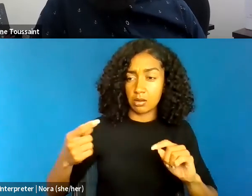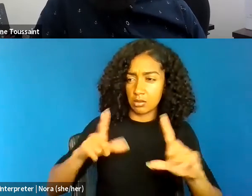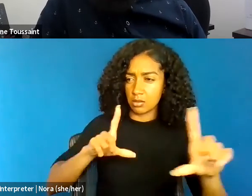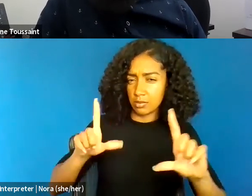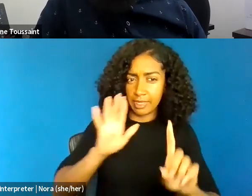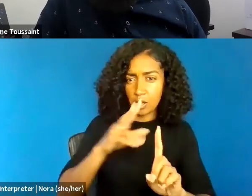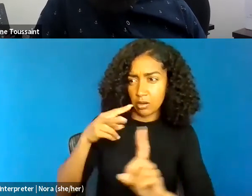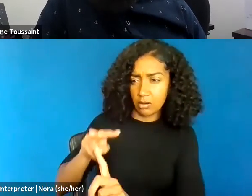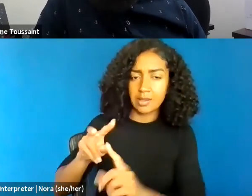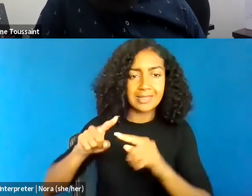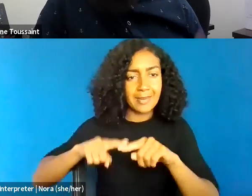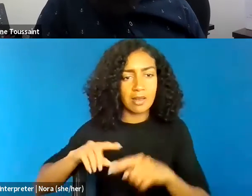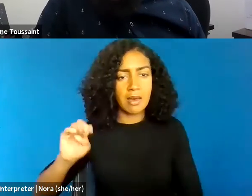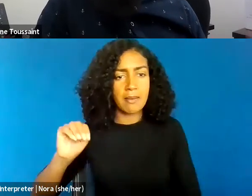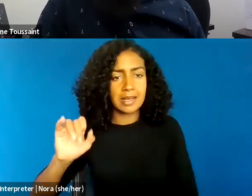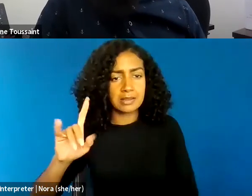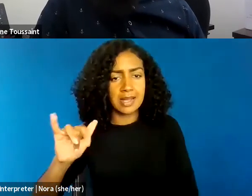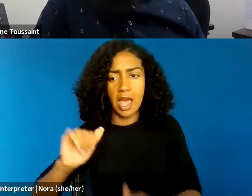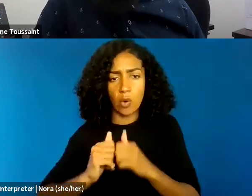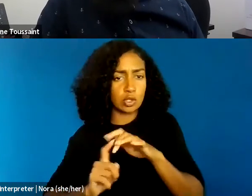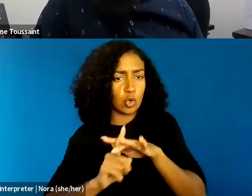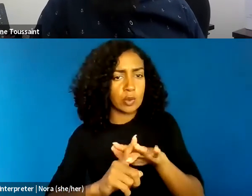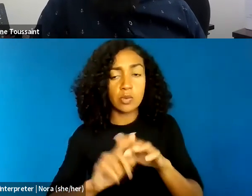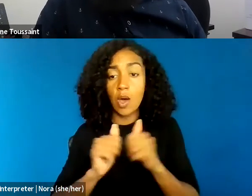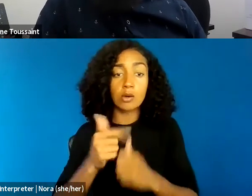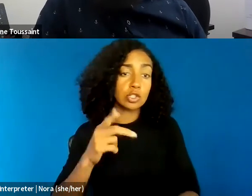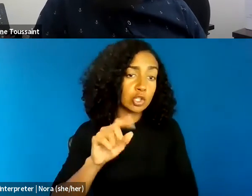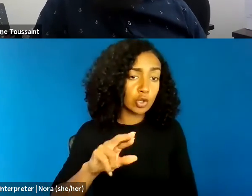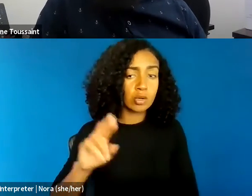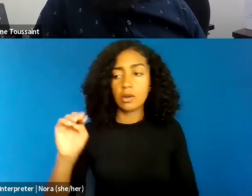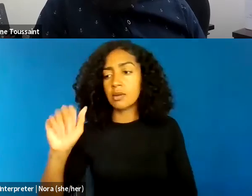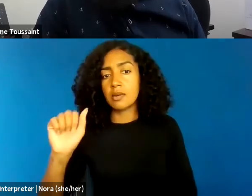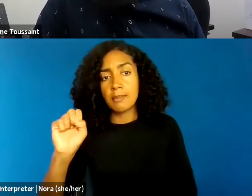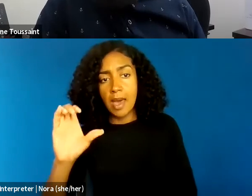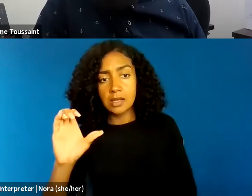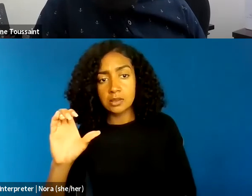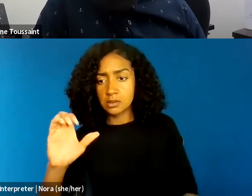And so the ways that gender and masculinity shapes how police officers interpret